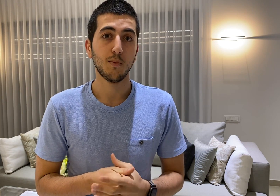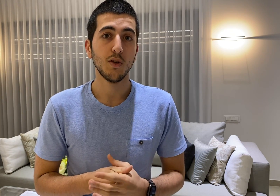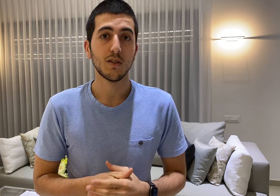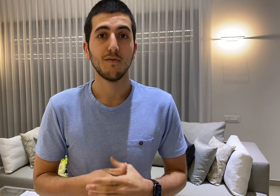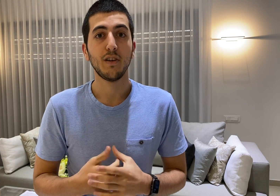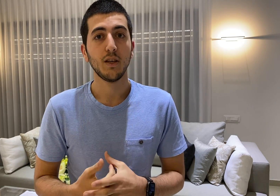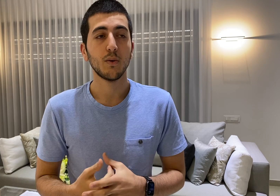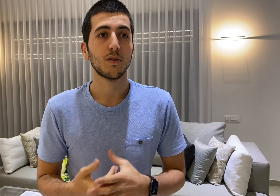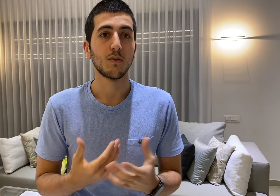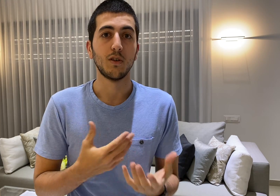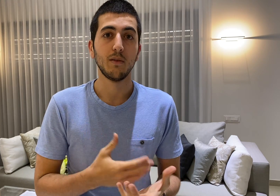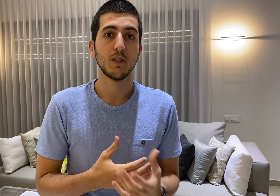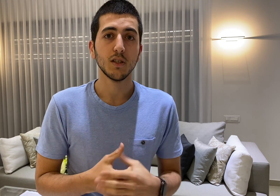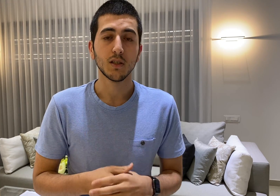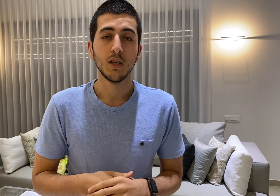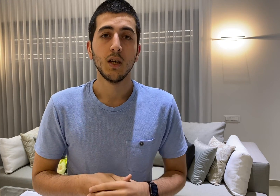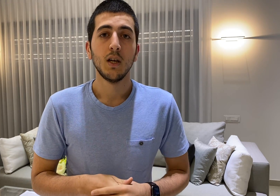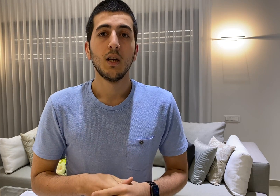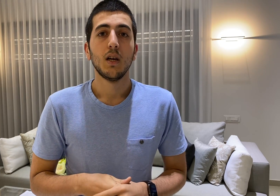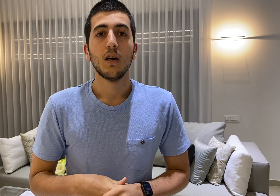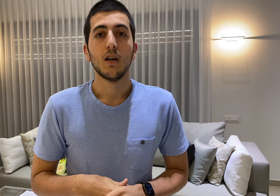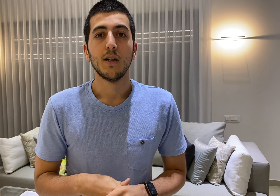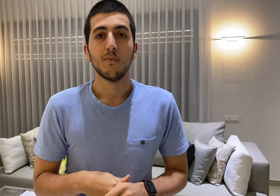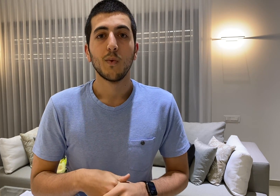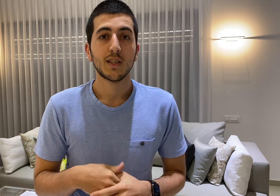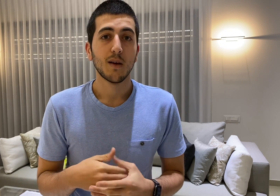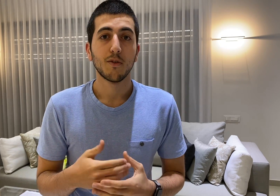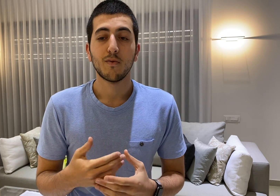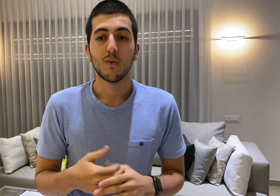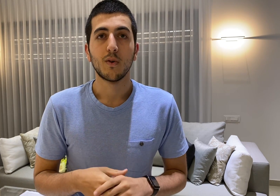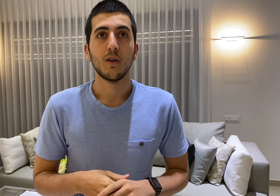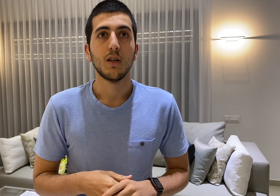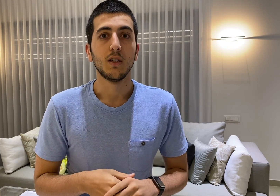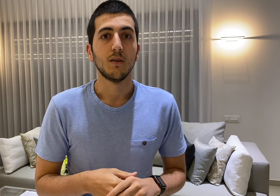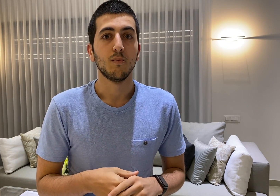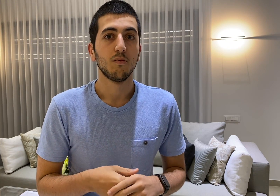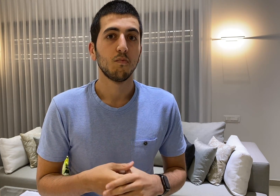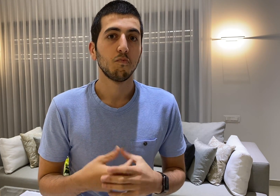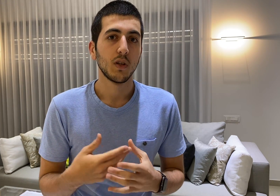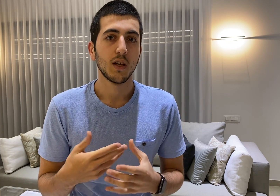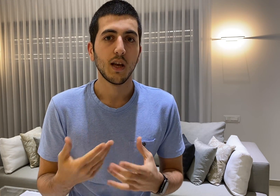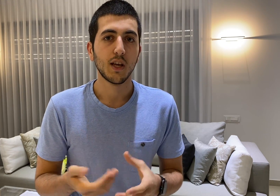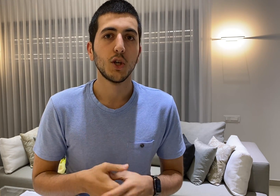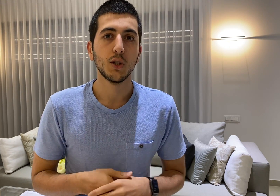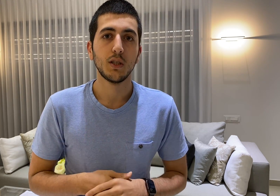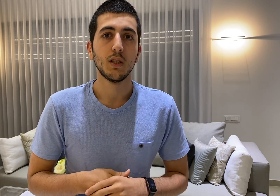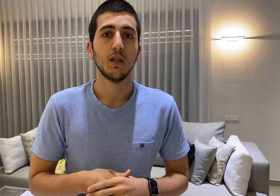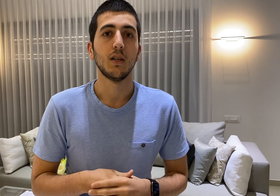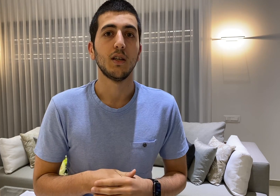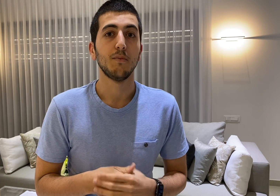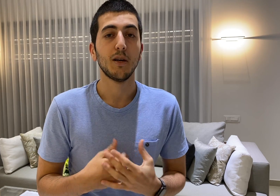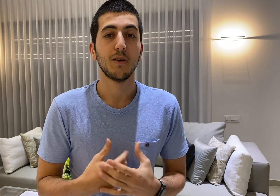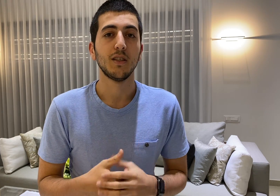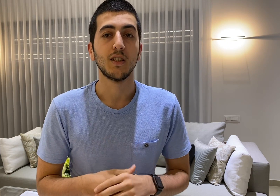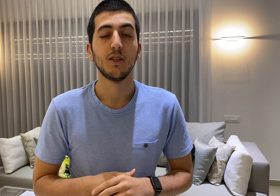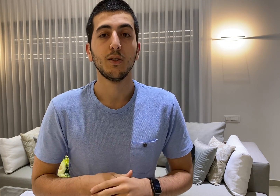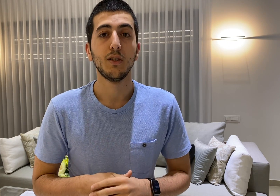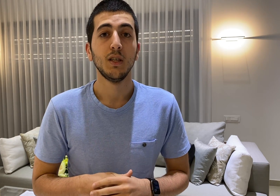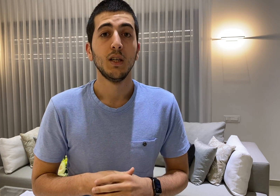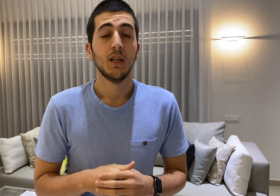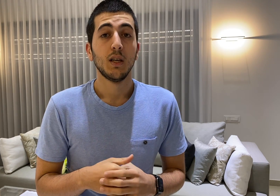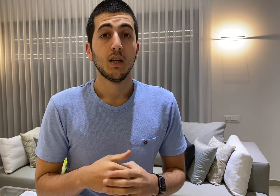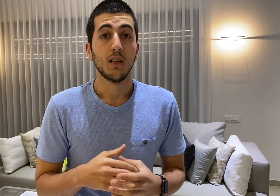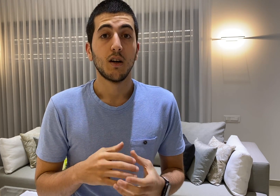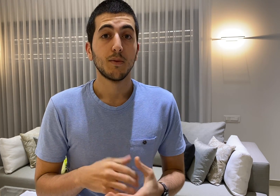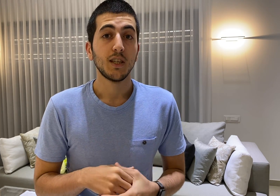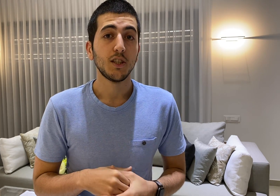points videos or images one example for a good - in my opinion - a good augmentation